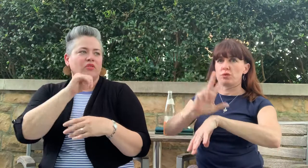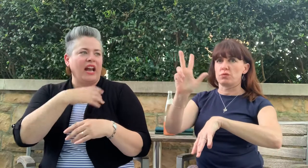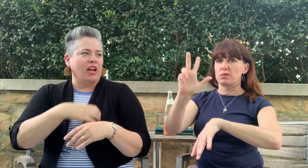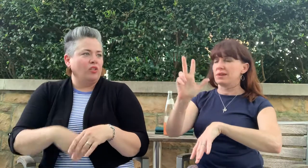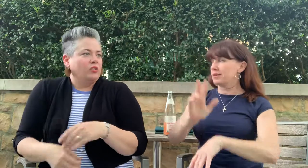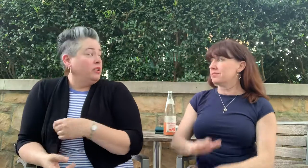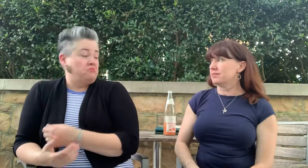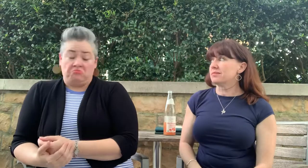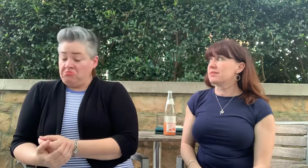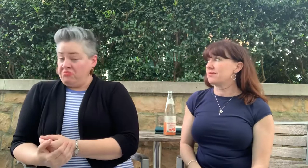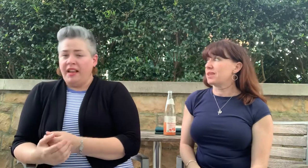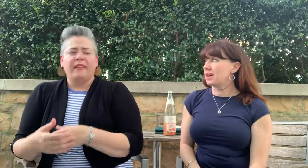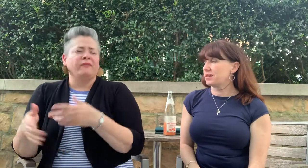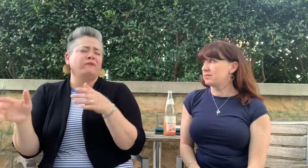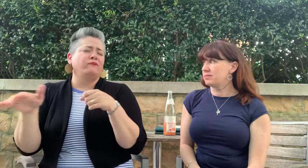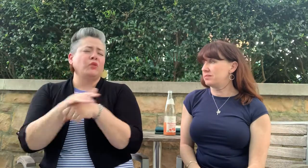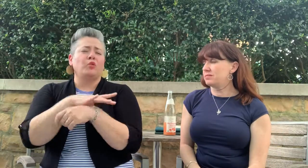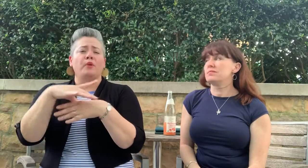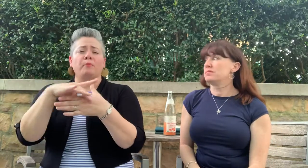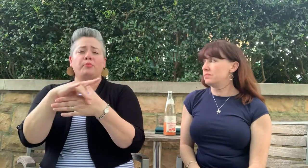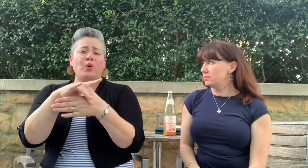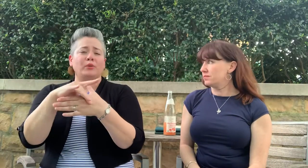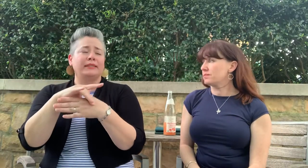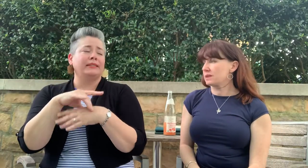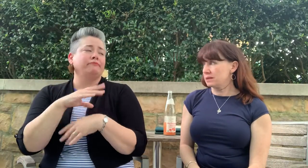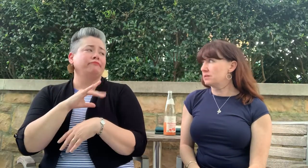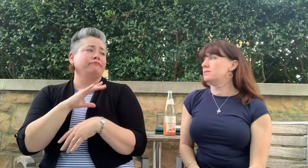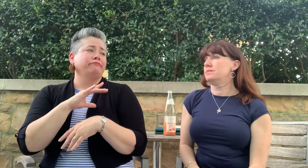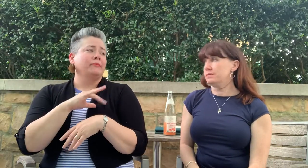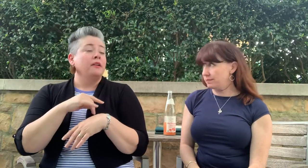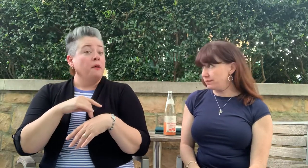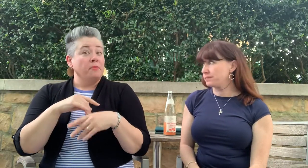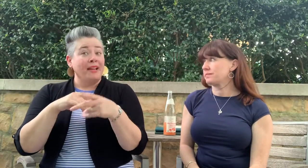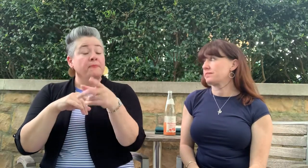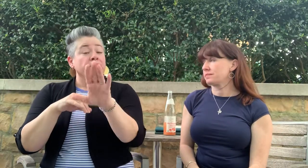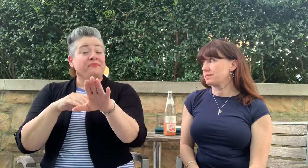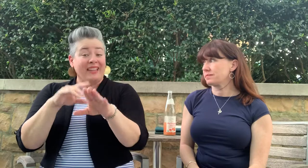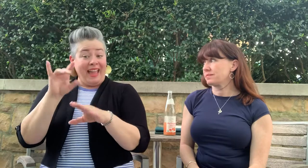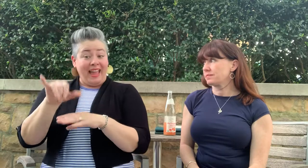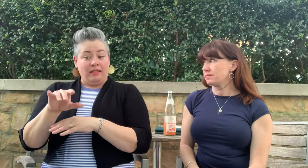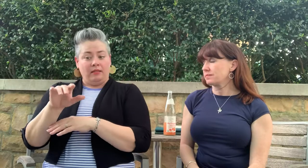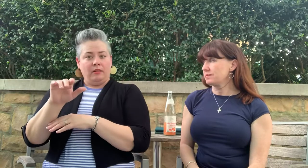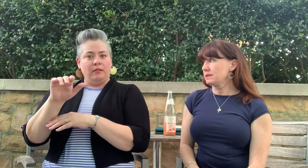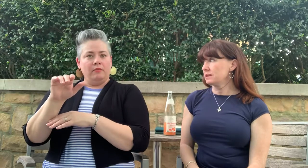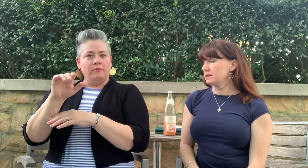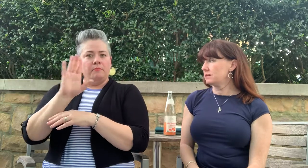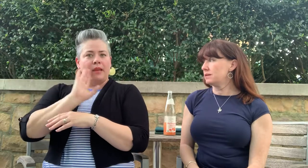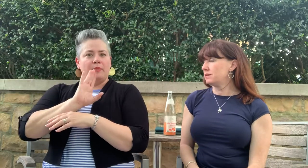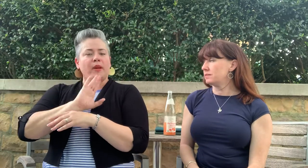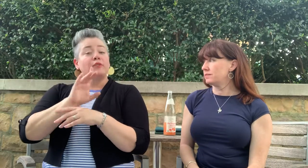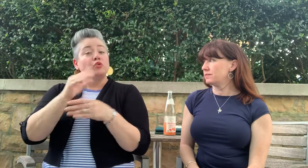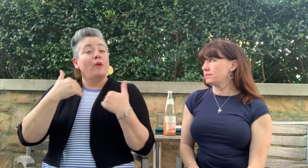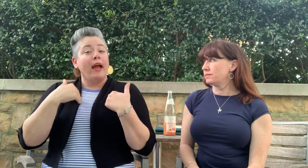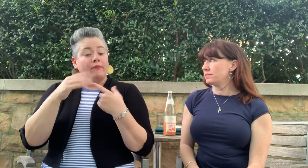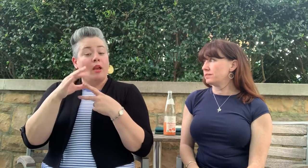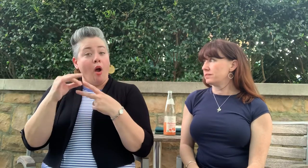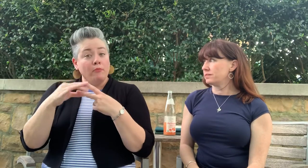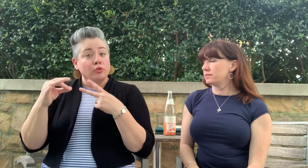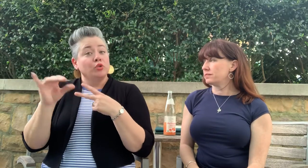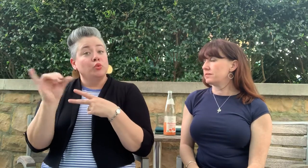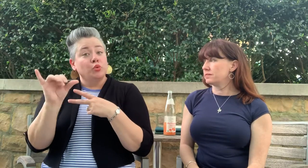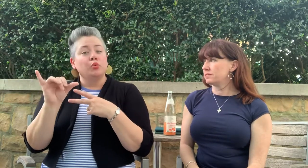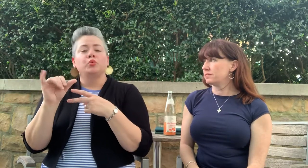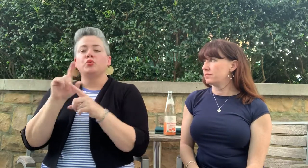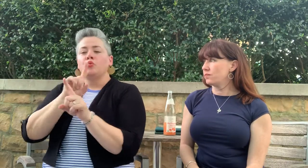Nothing but protein. Love it. Also, you can reserve